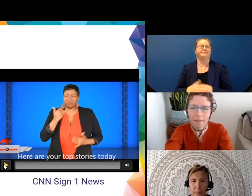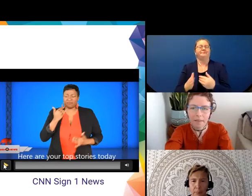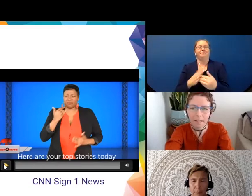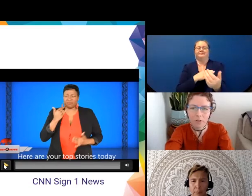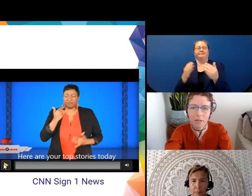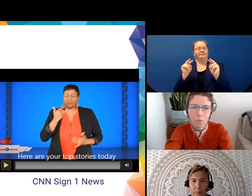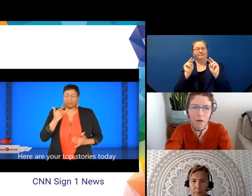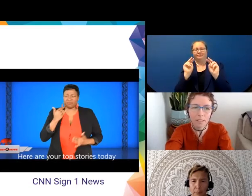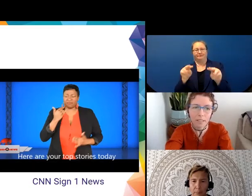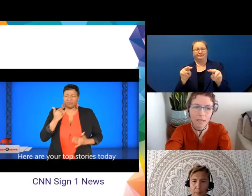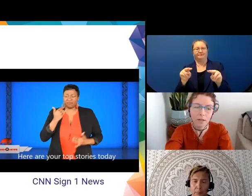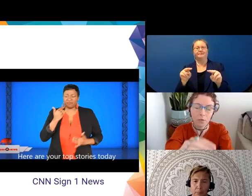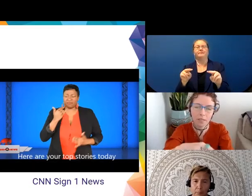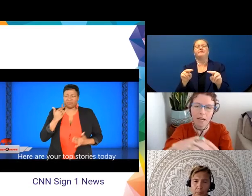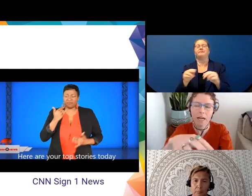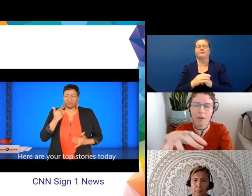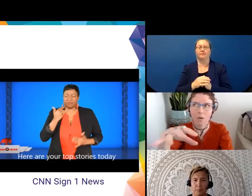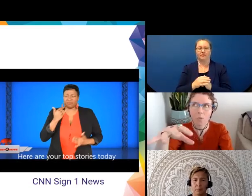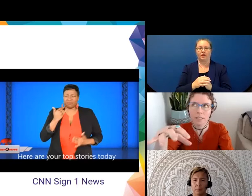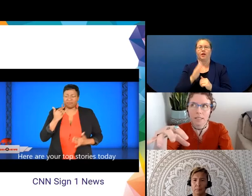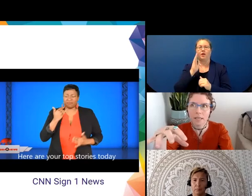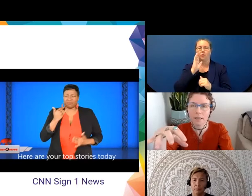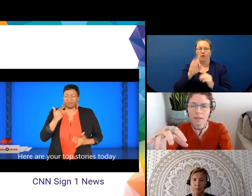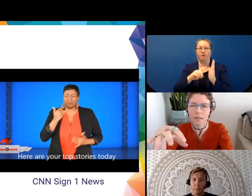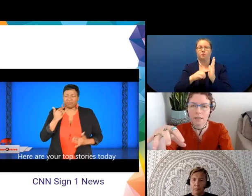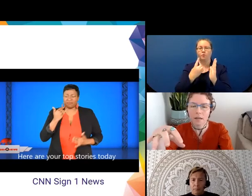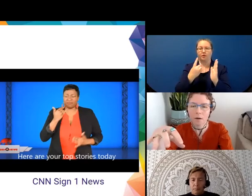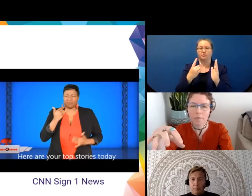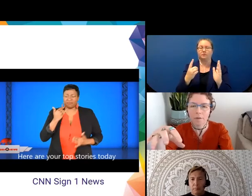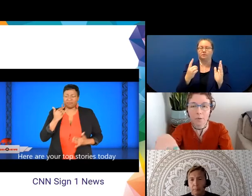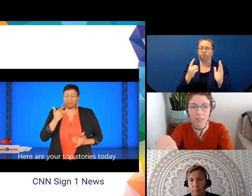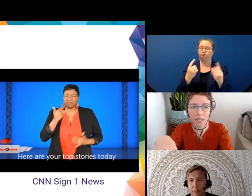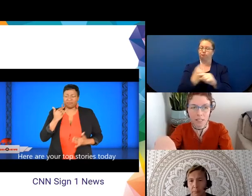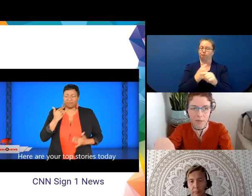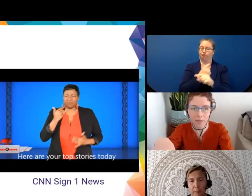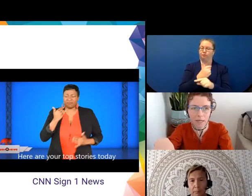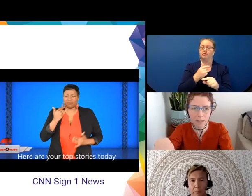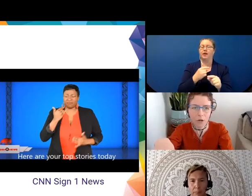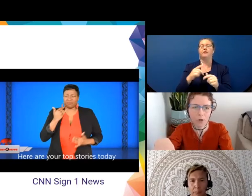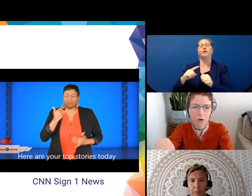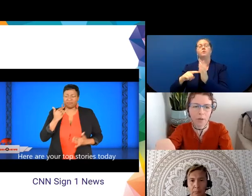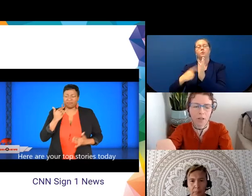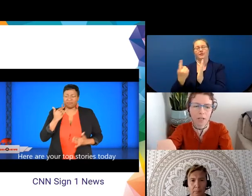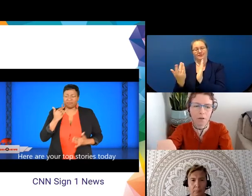it's going to play once in real time and once in 50% speed so you're going to be looking